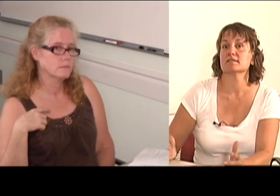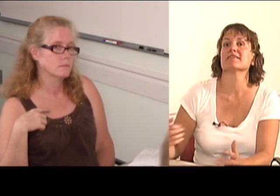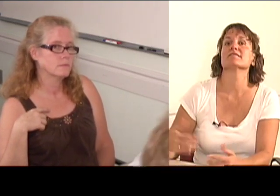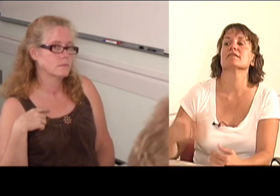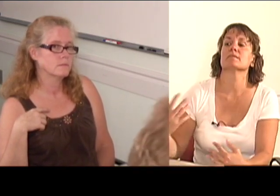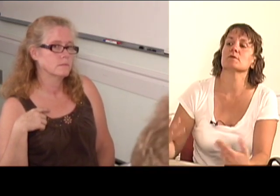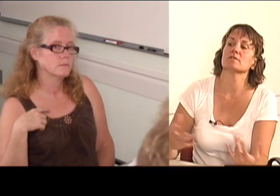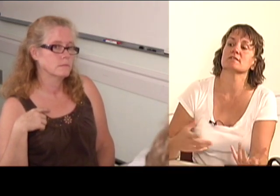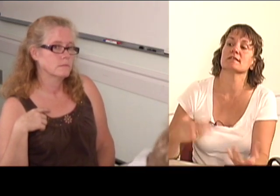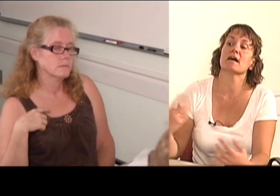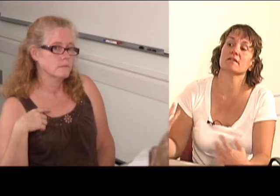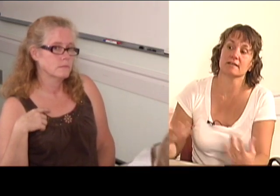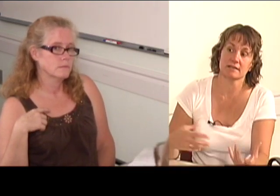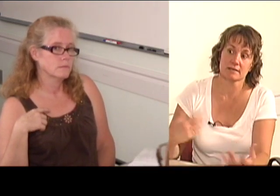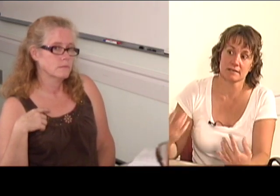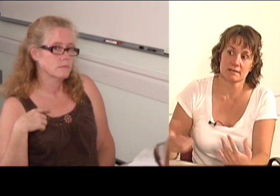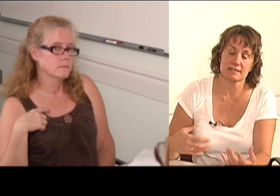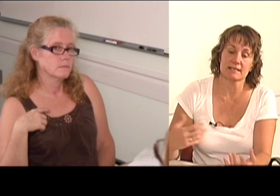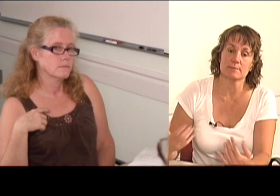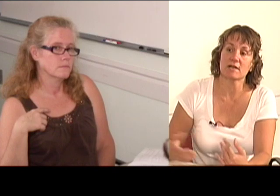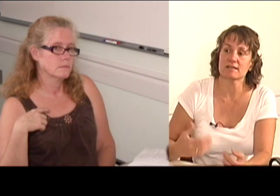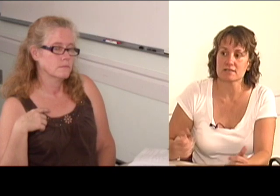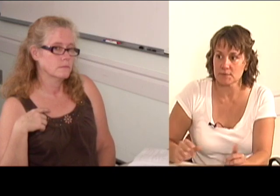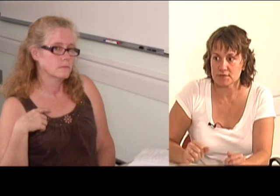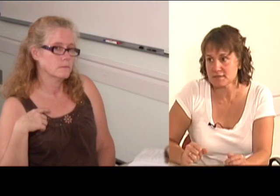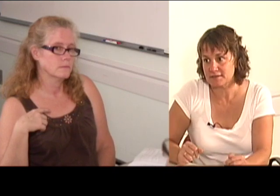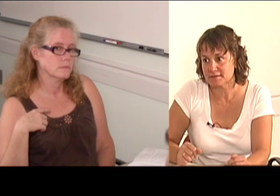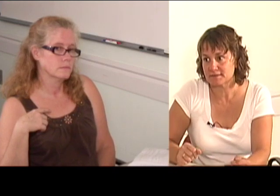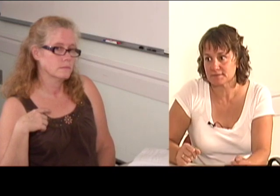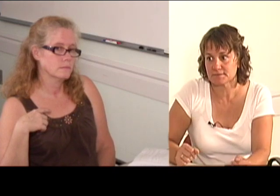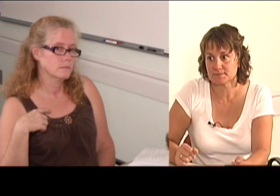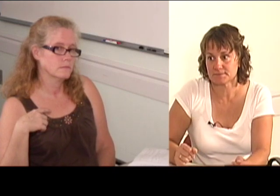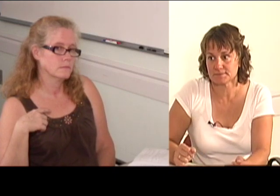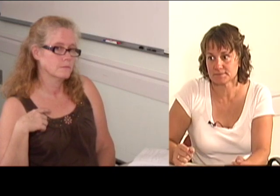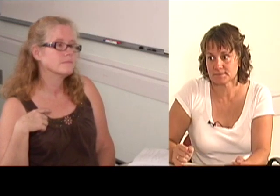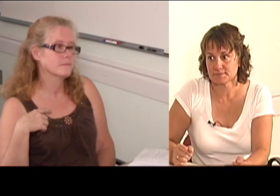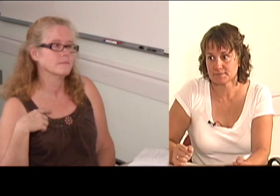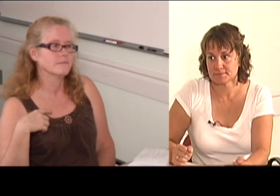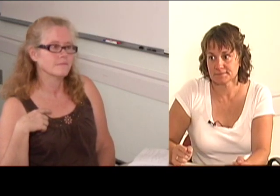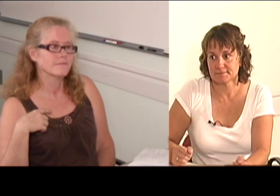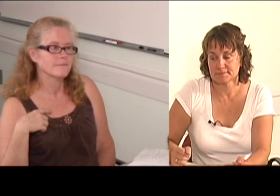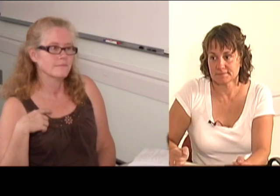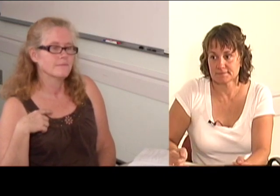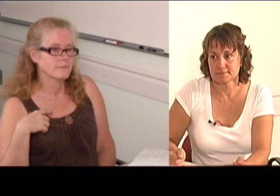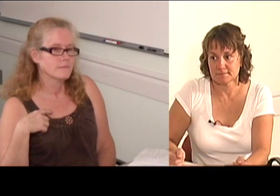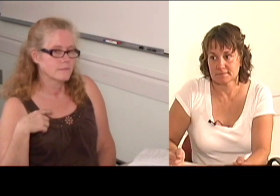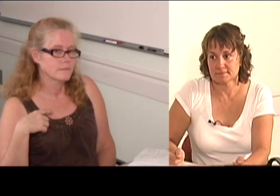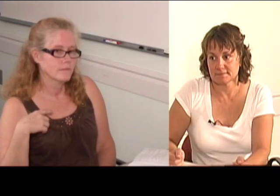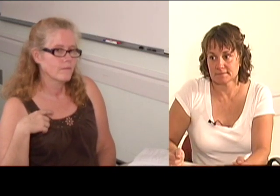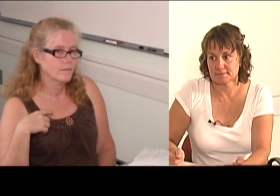And it takes a lot of personality to keep customers.